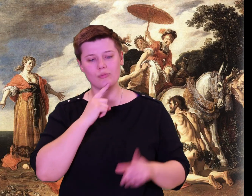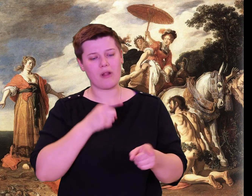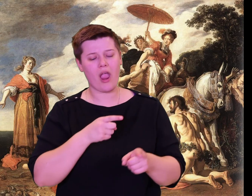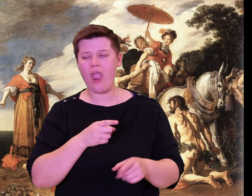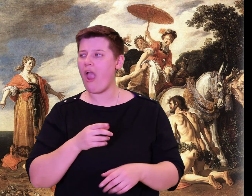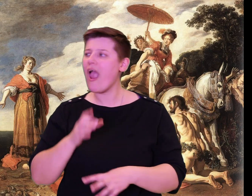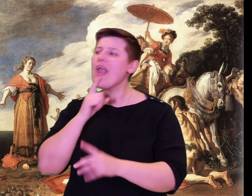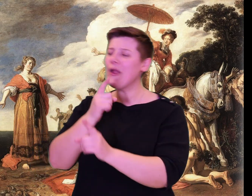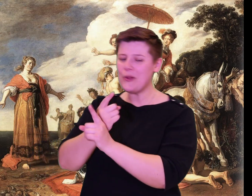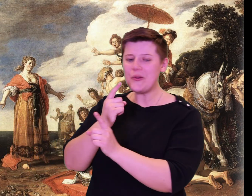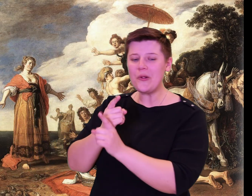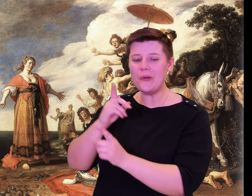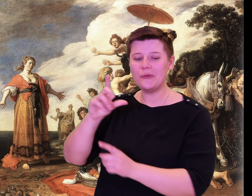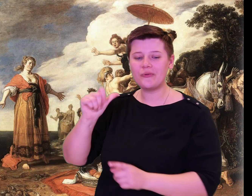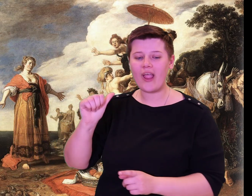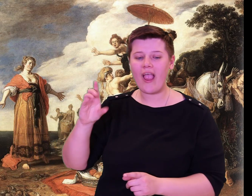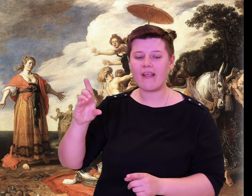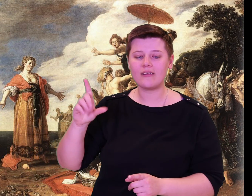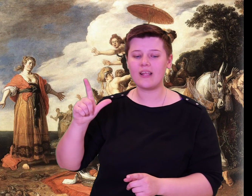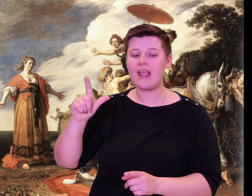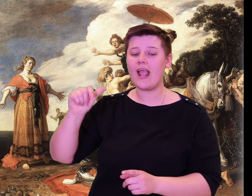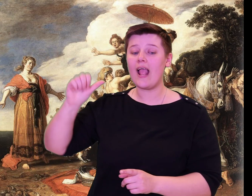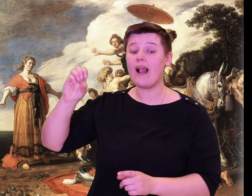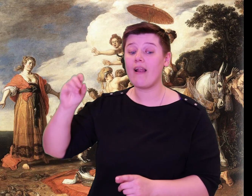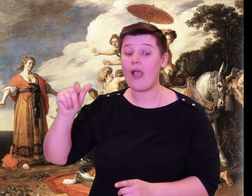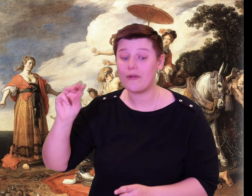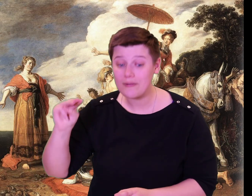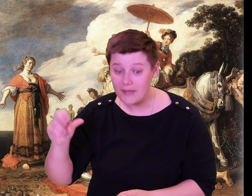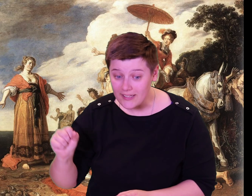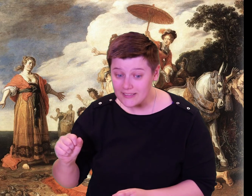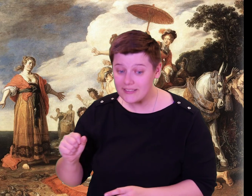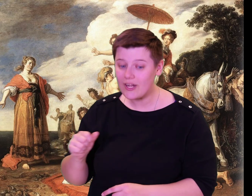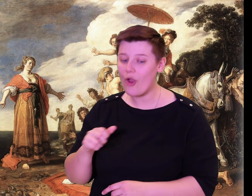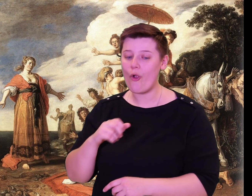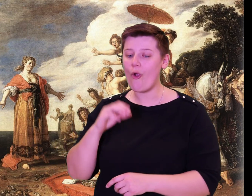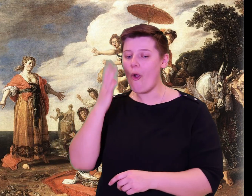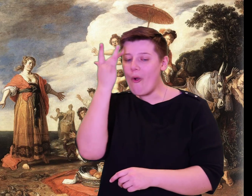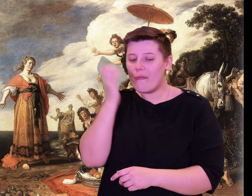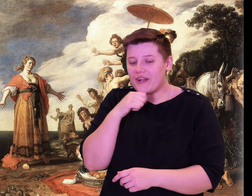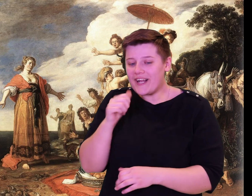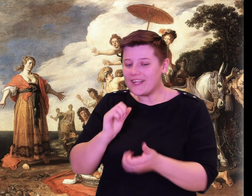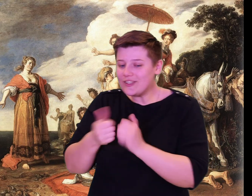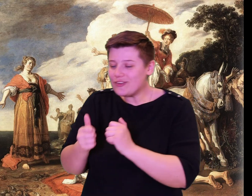The noble son of Alcinous agreed with him. He stood up in the middle of them all